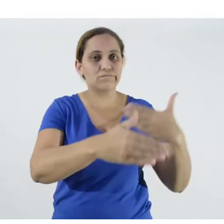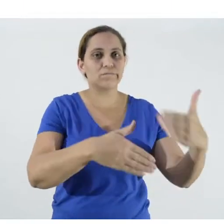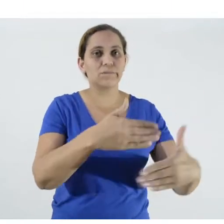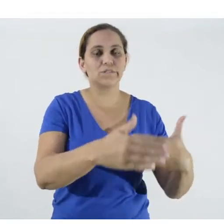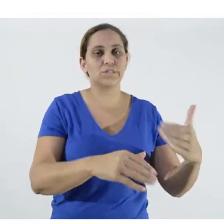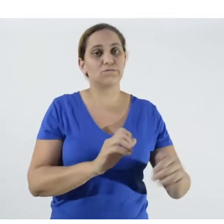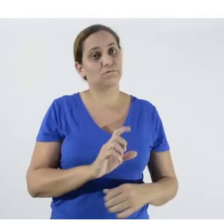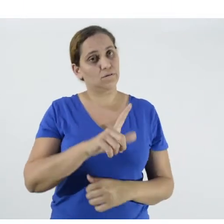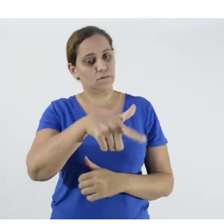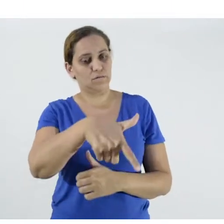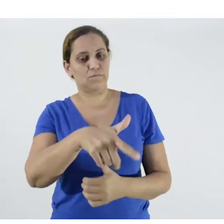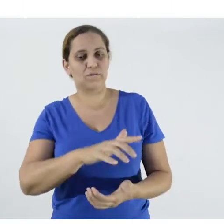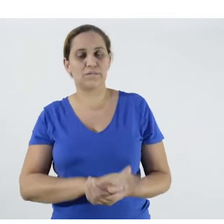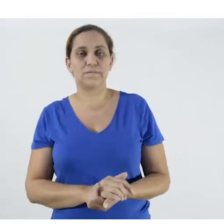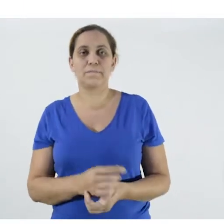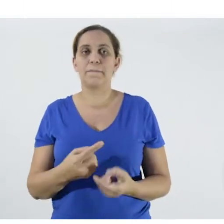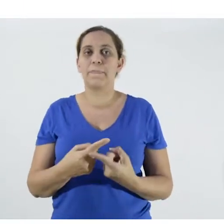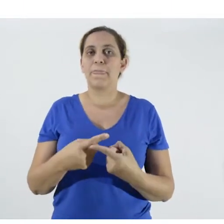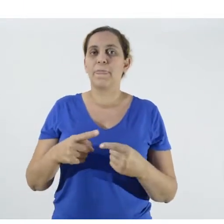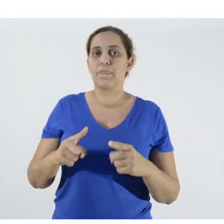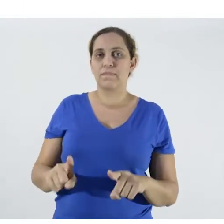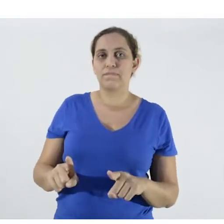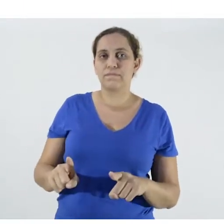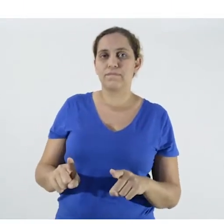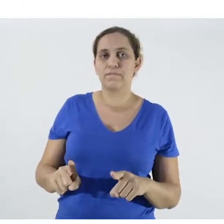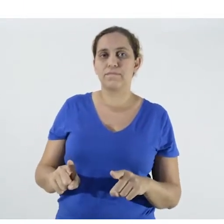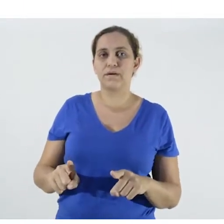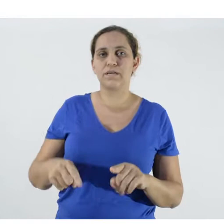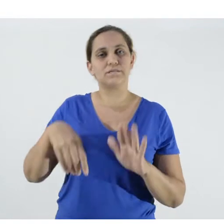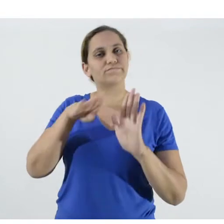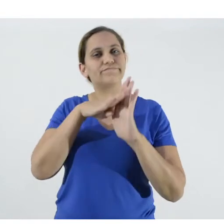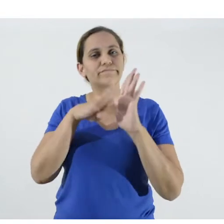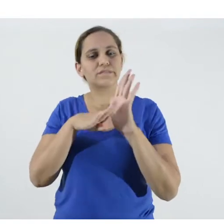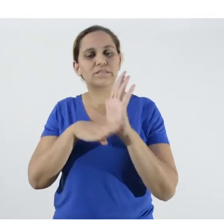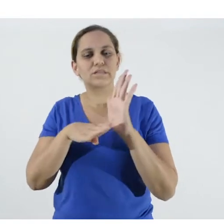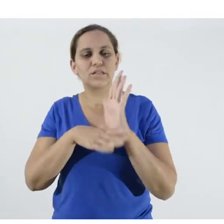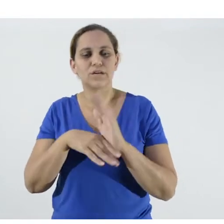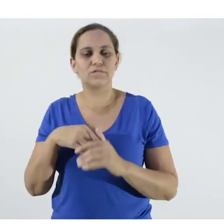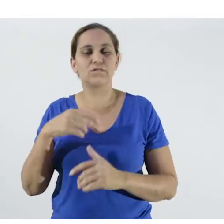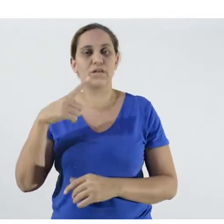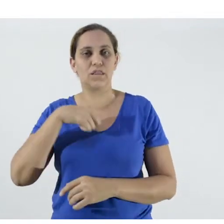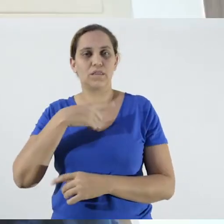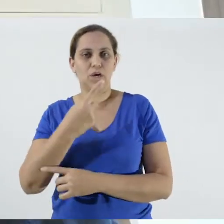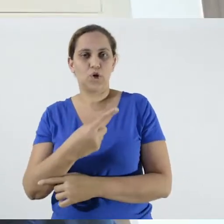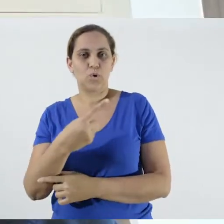As I said, one of these manuals is already done and available for pig farmers